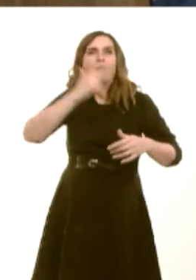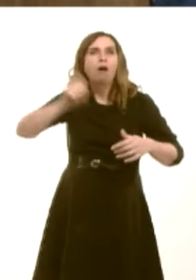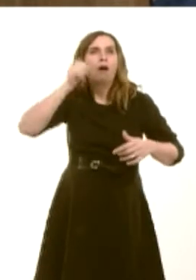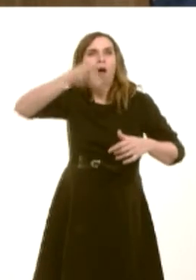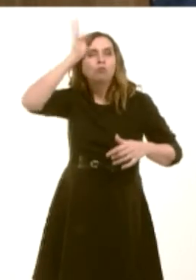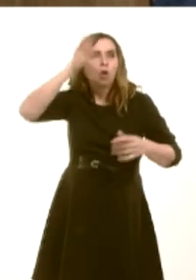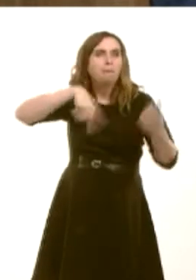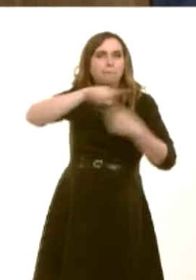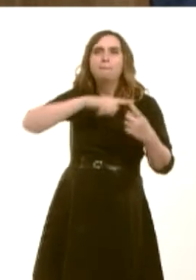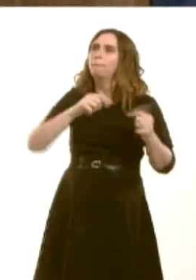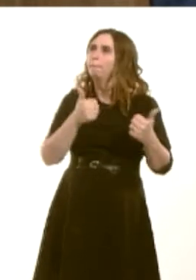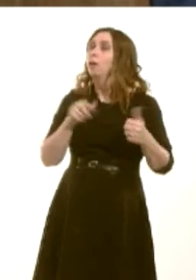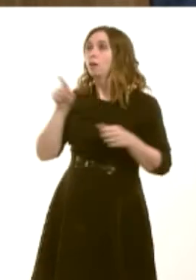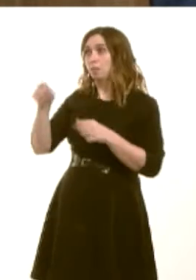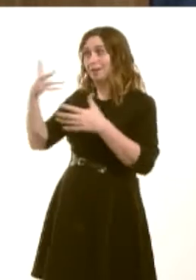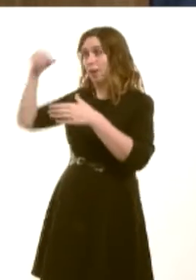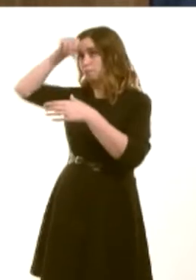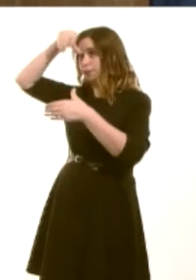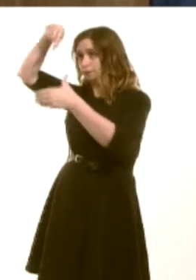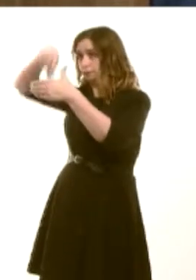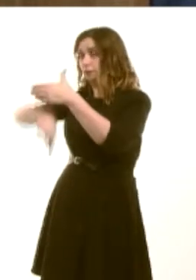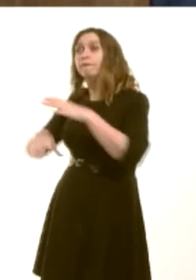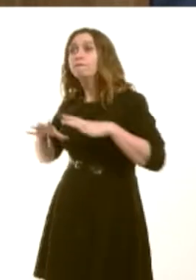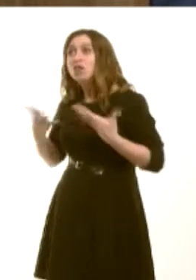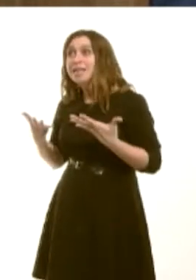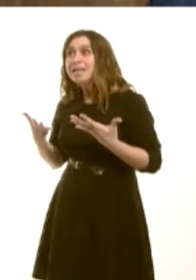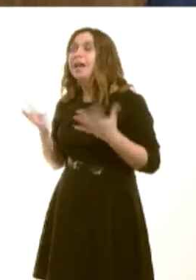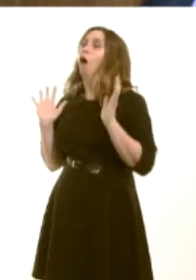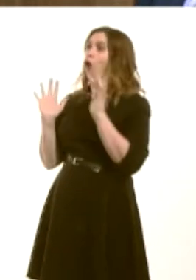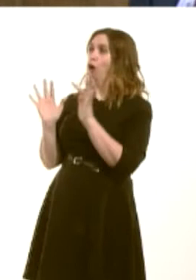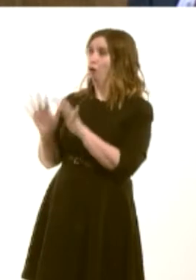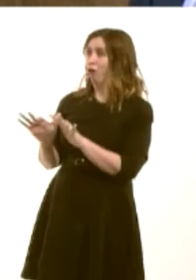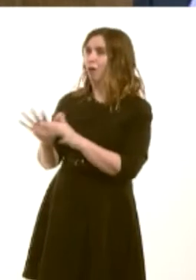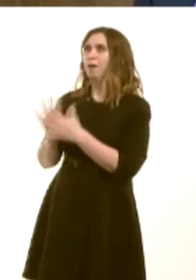the underground tour is free. That, of course, means that we have more and more visitors,